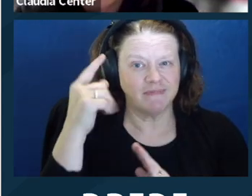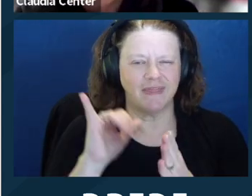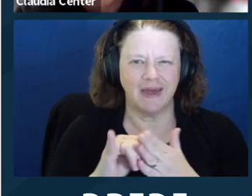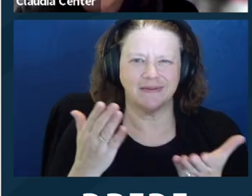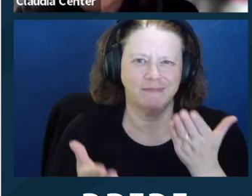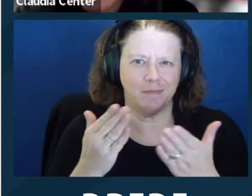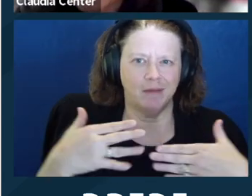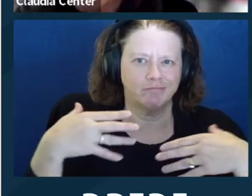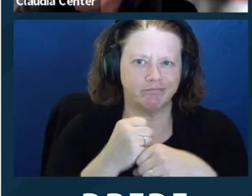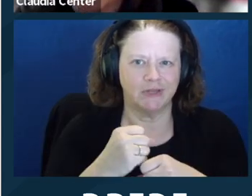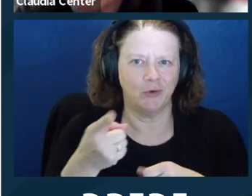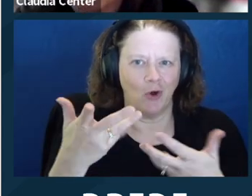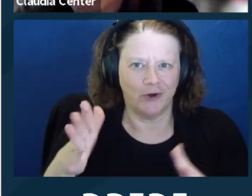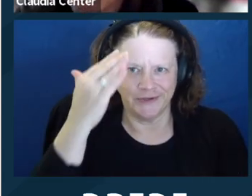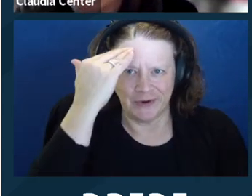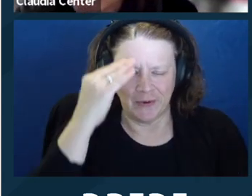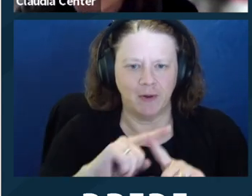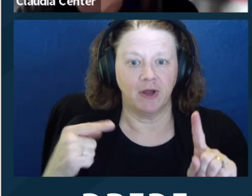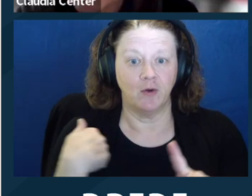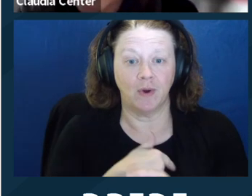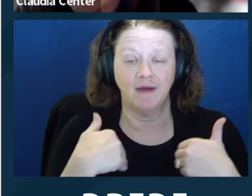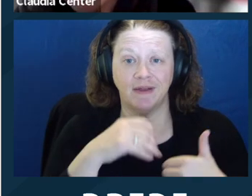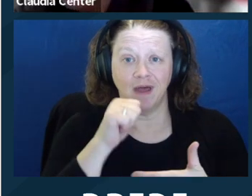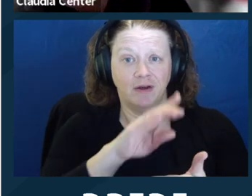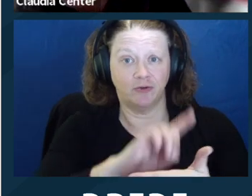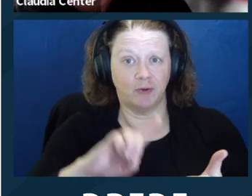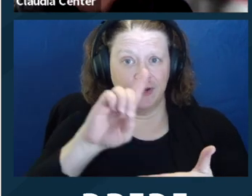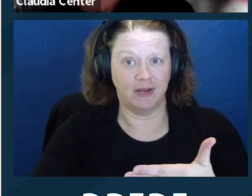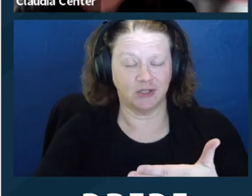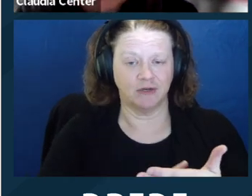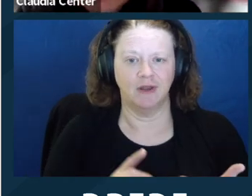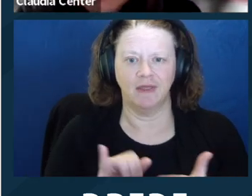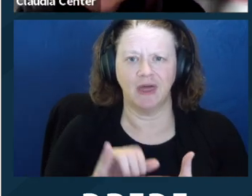be no garden variety discrimination, like intentional discrimination.